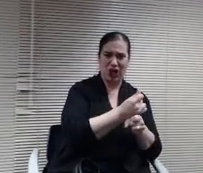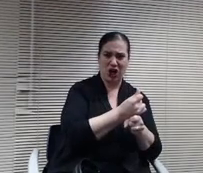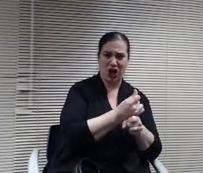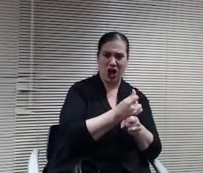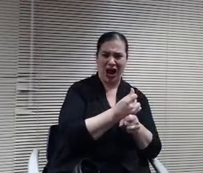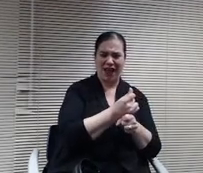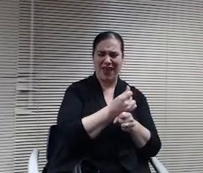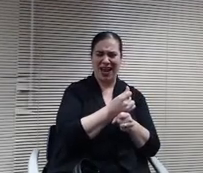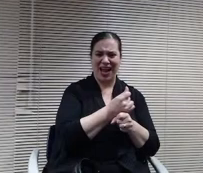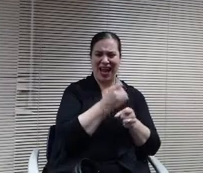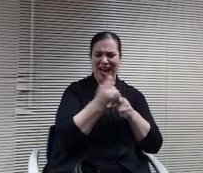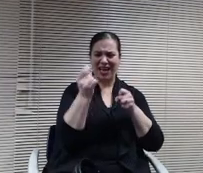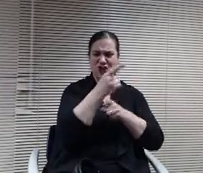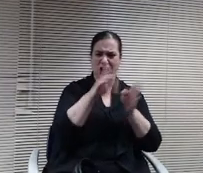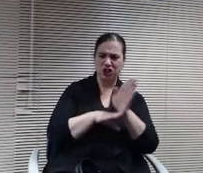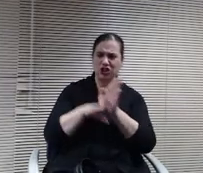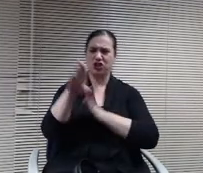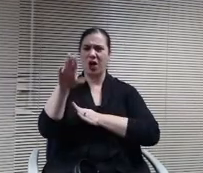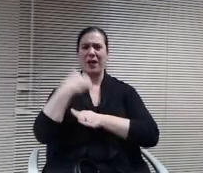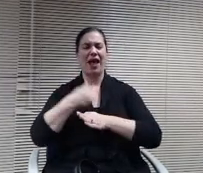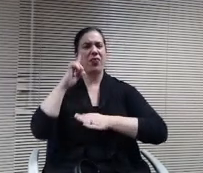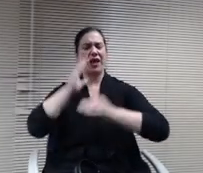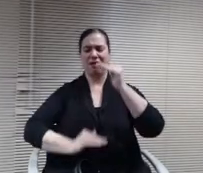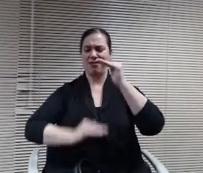will be? I think the cap is is 40 as I understand.